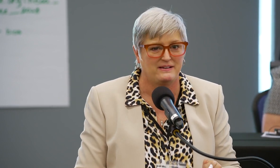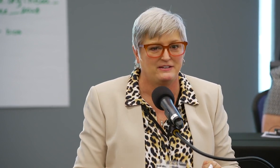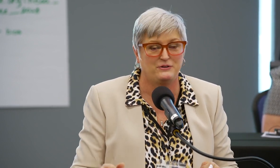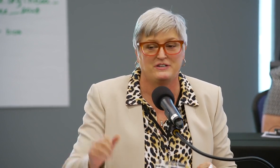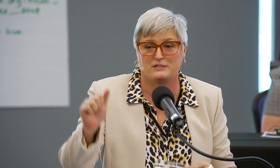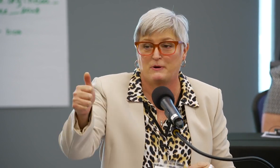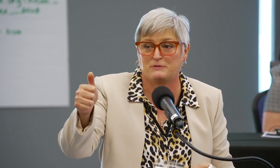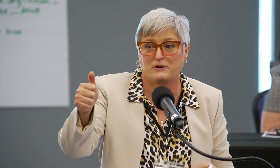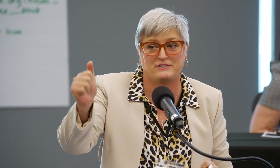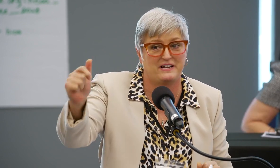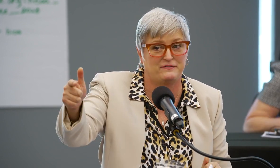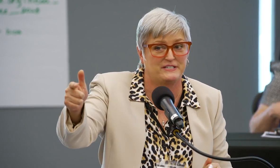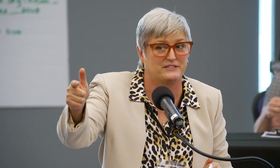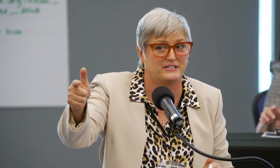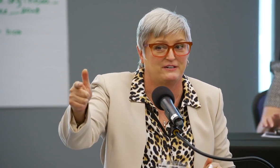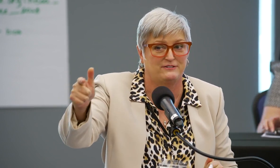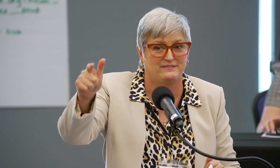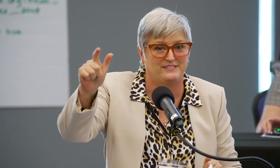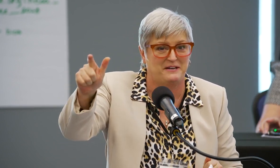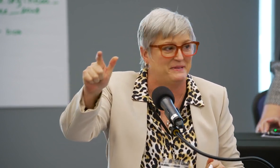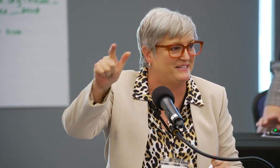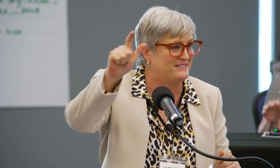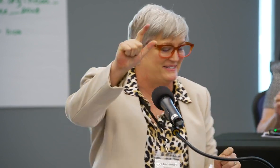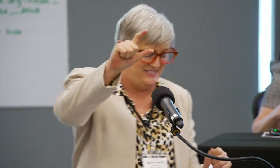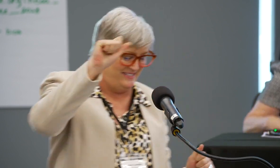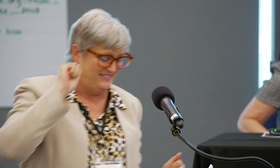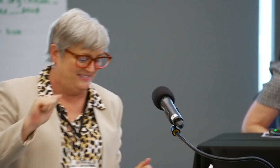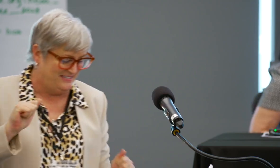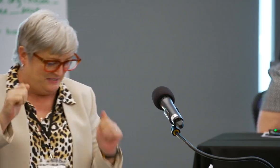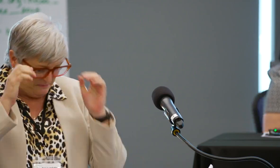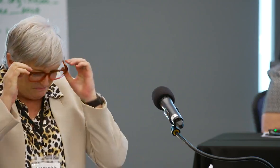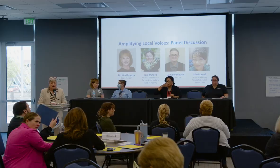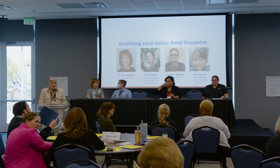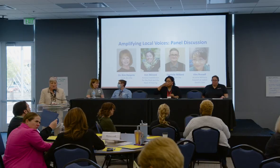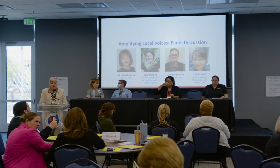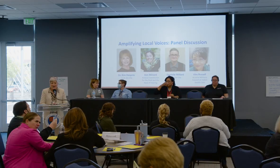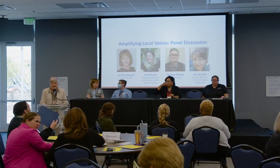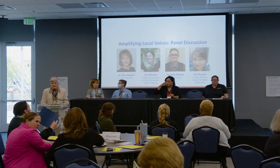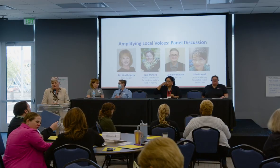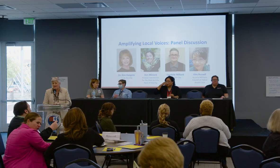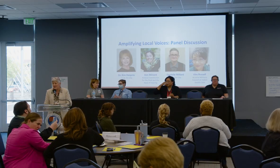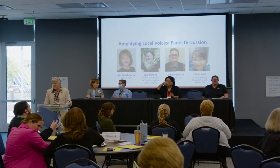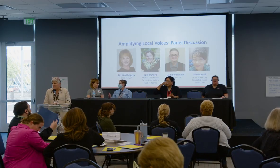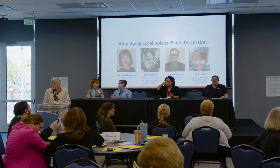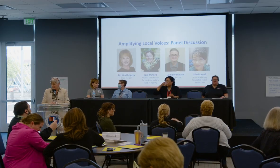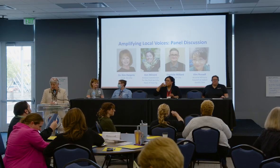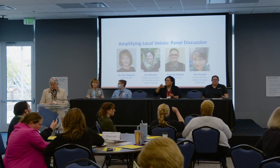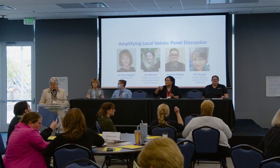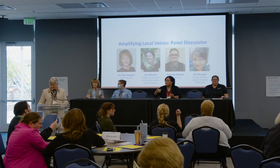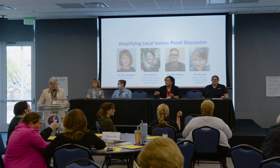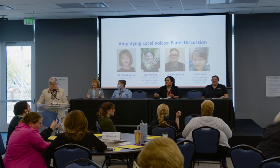You need a spokesperson and a facilitator, 10 minutes. Okay, if we can come back together,